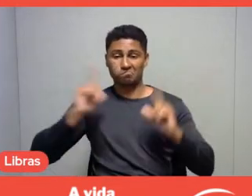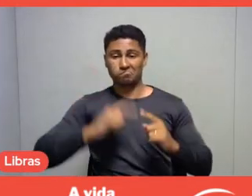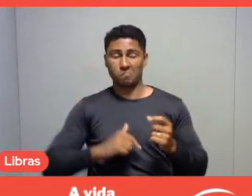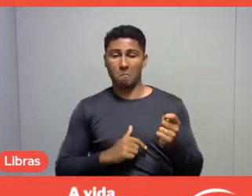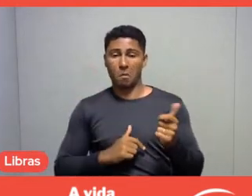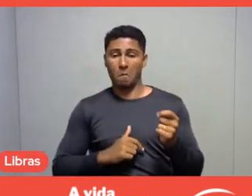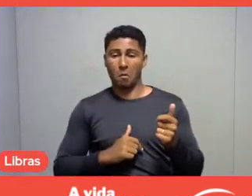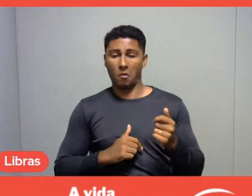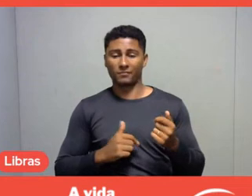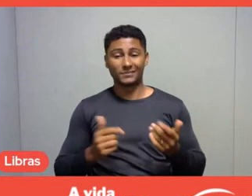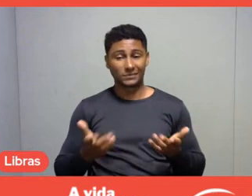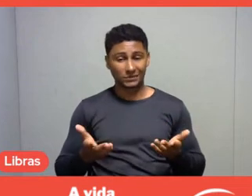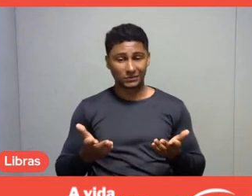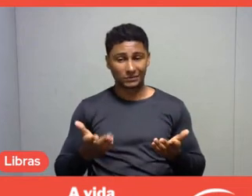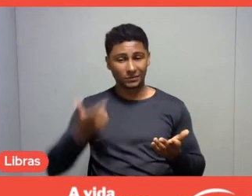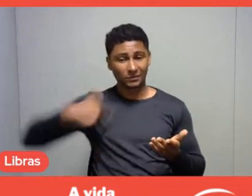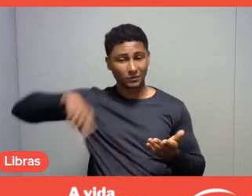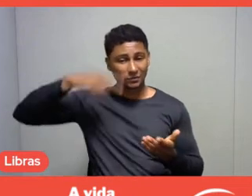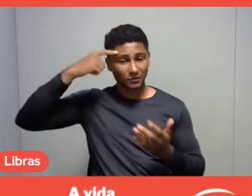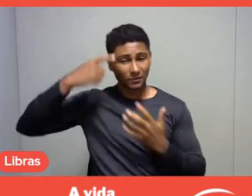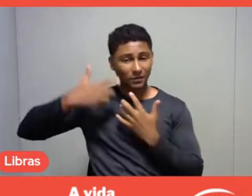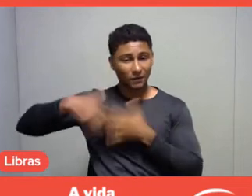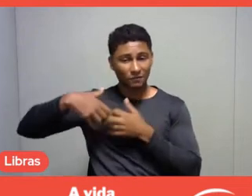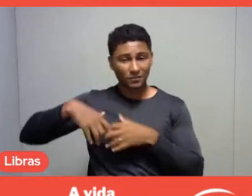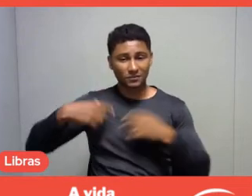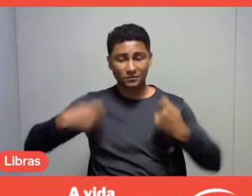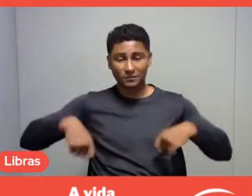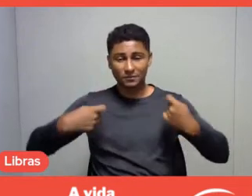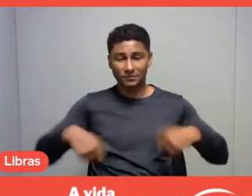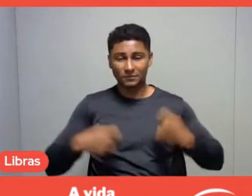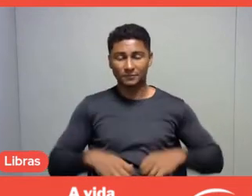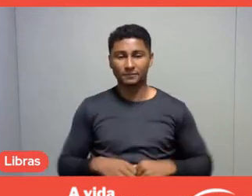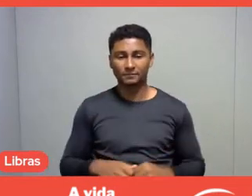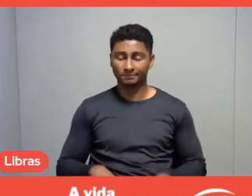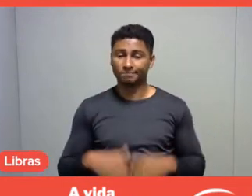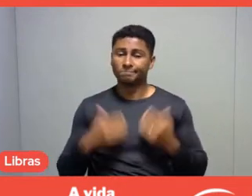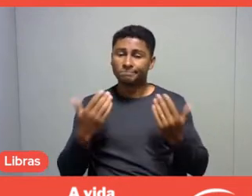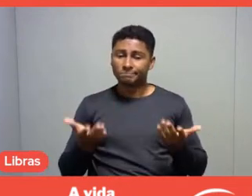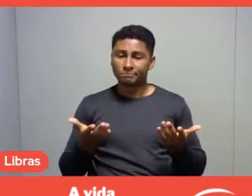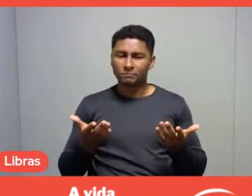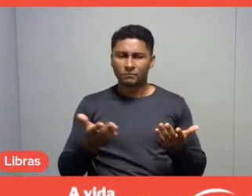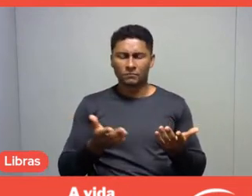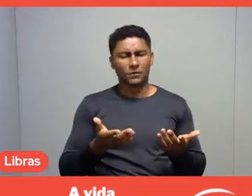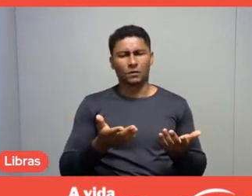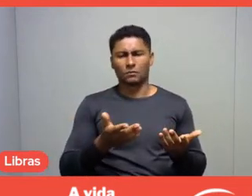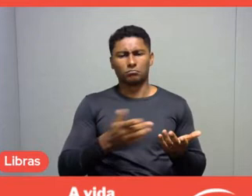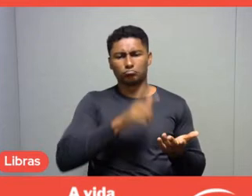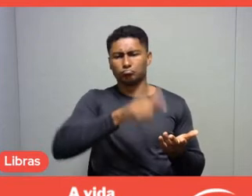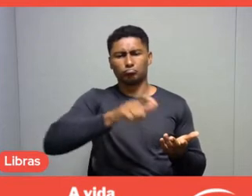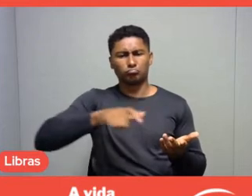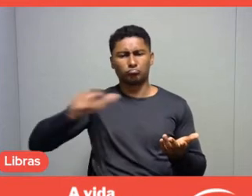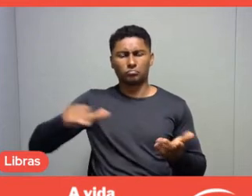And I understand that these choices do have great potential for transforming